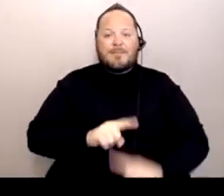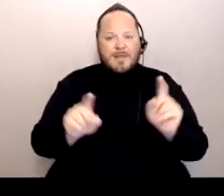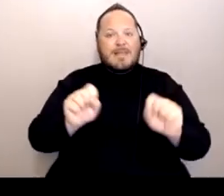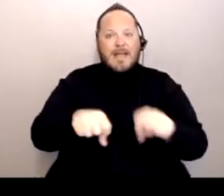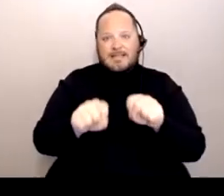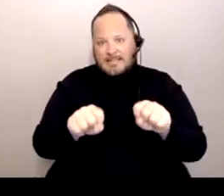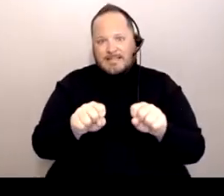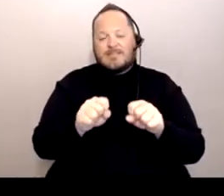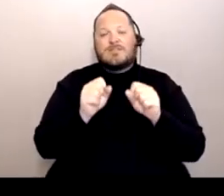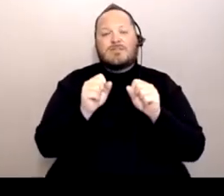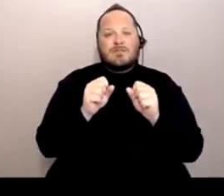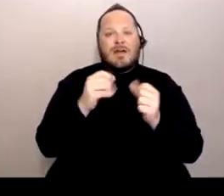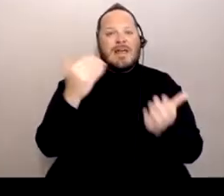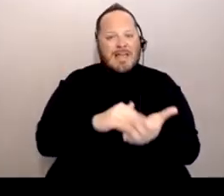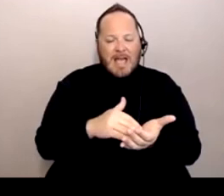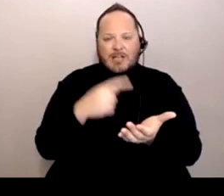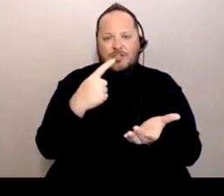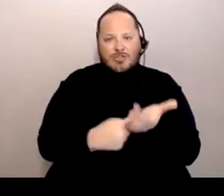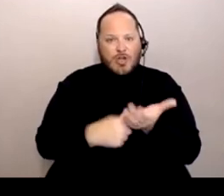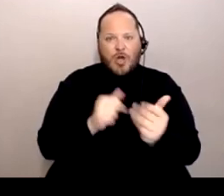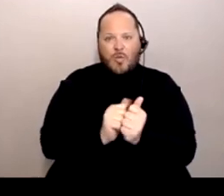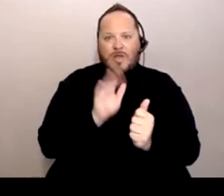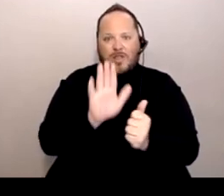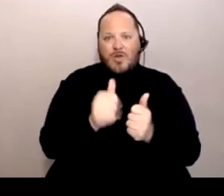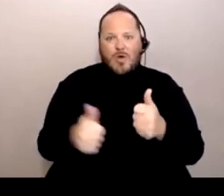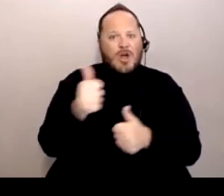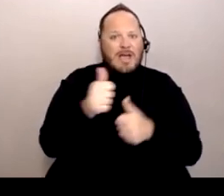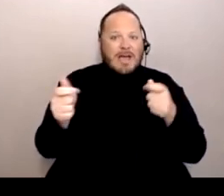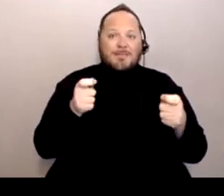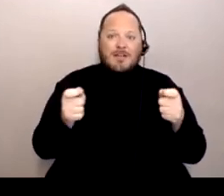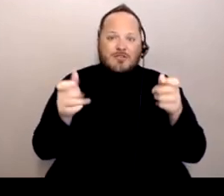Again, talk with your administrators in the districts